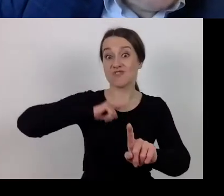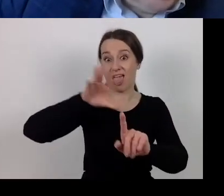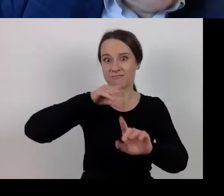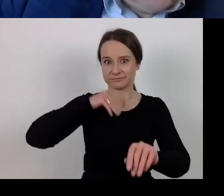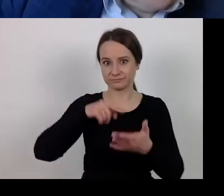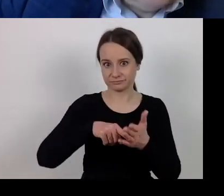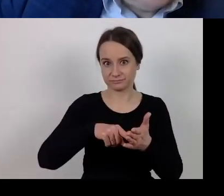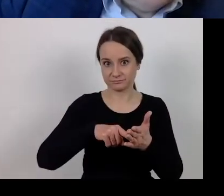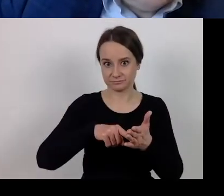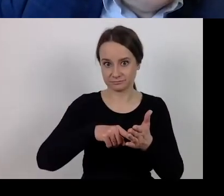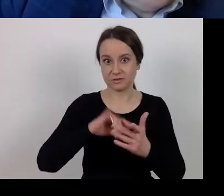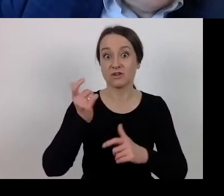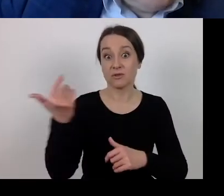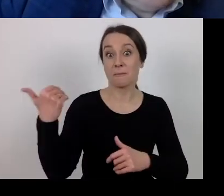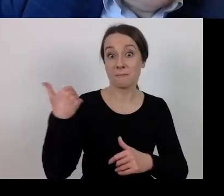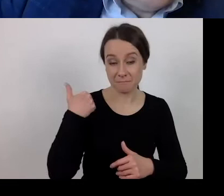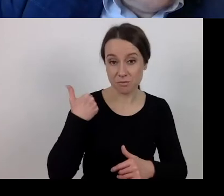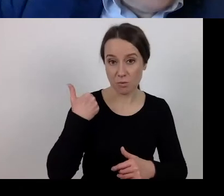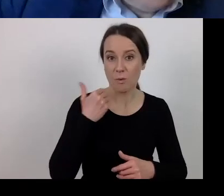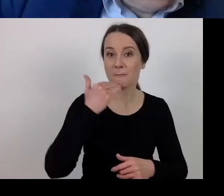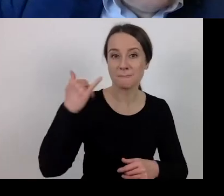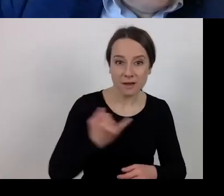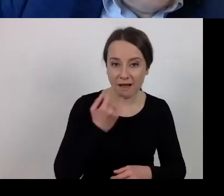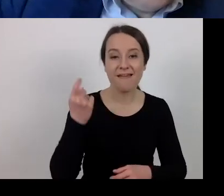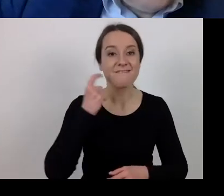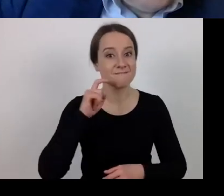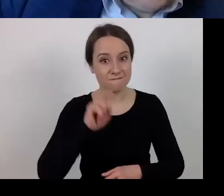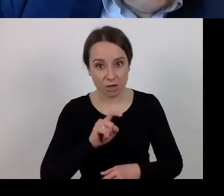And competitions that were concluded in May and April,